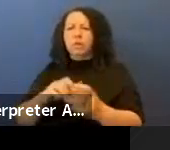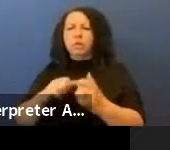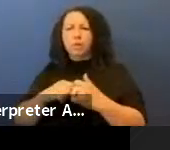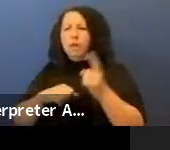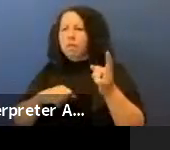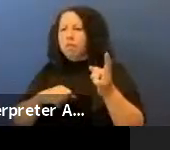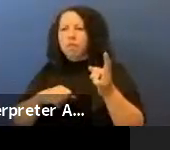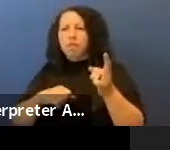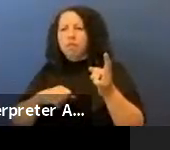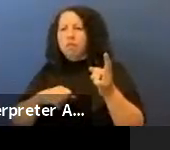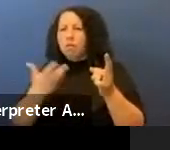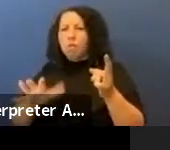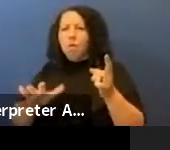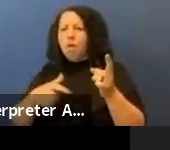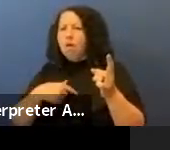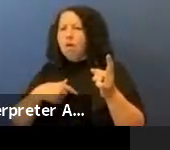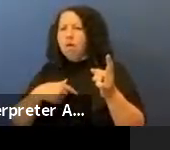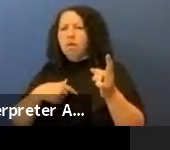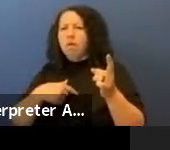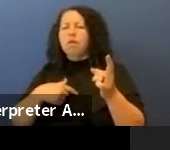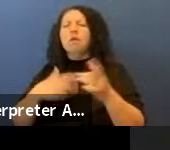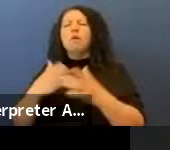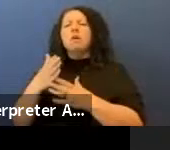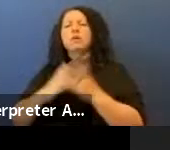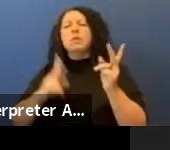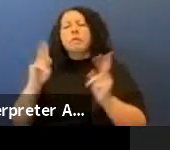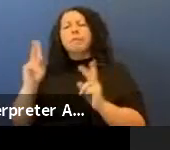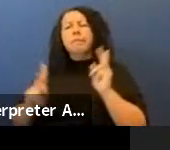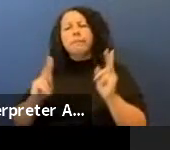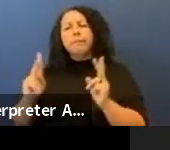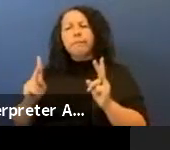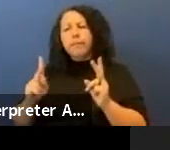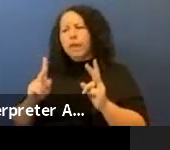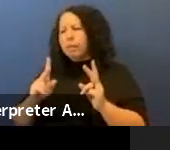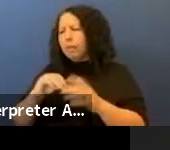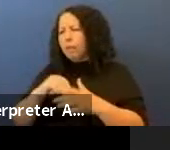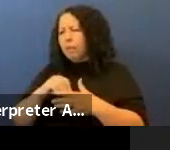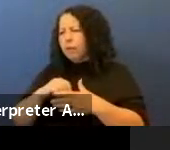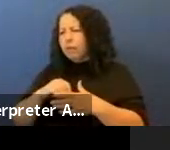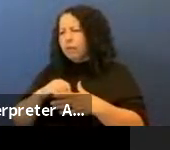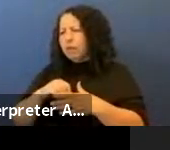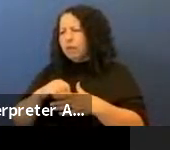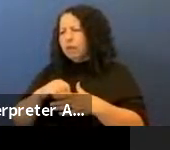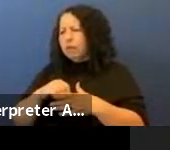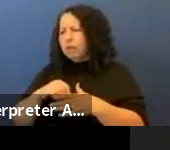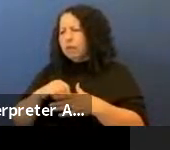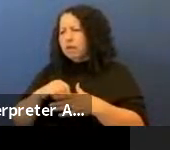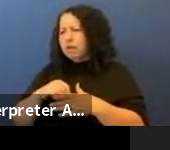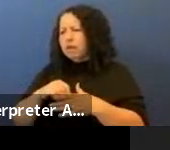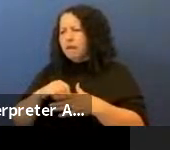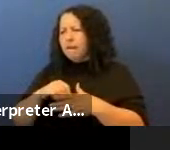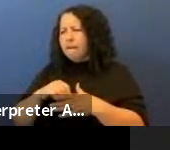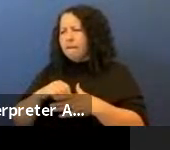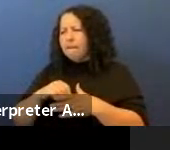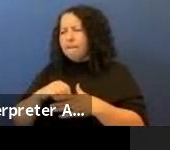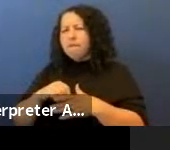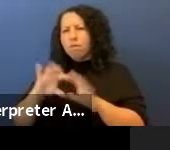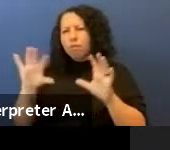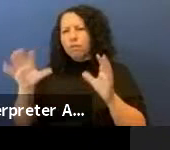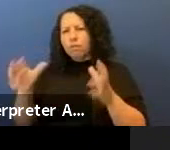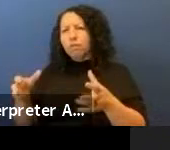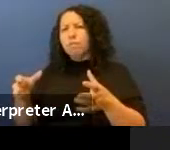And some of the people in this group